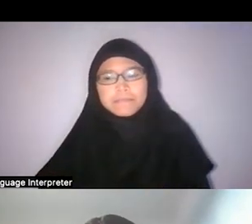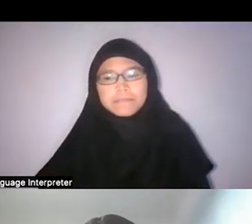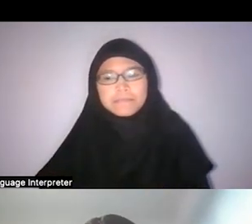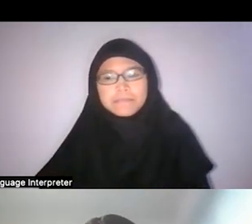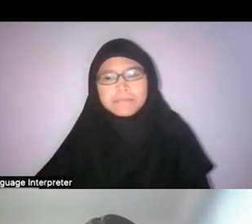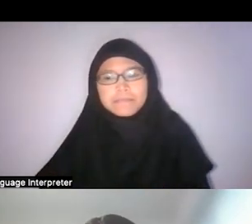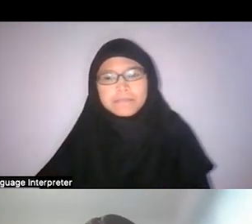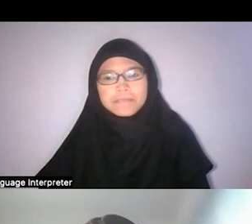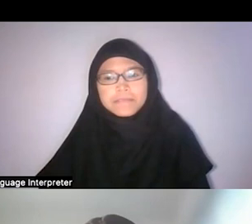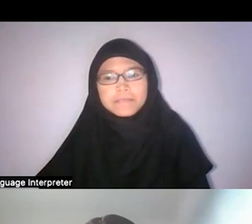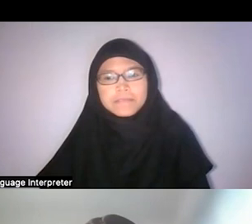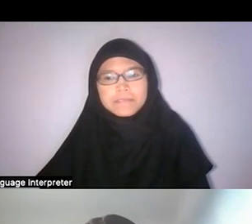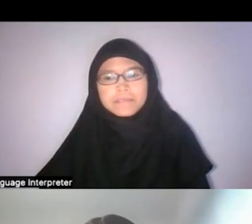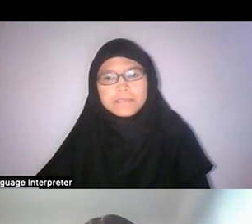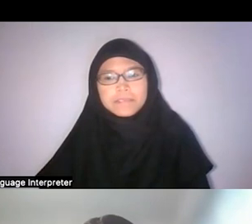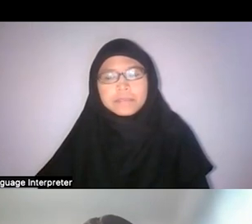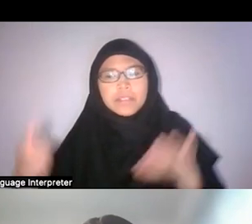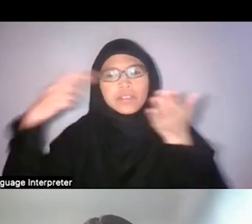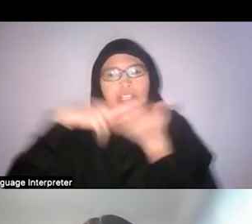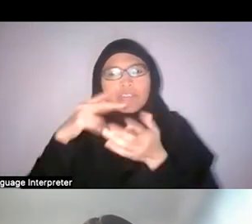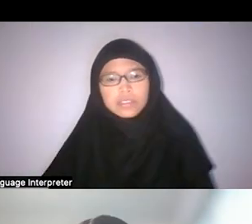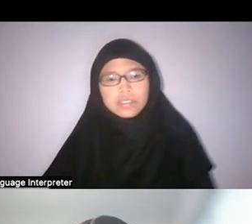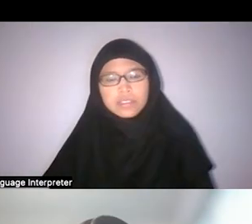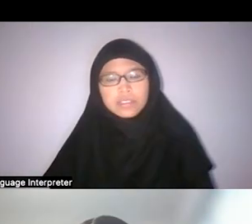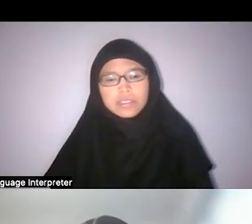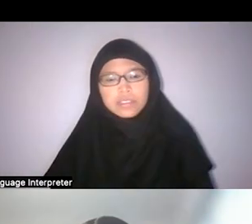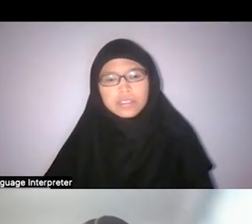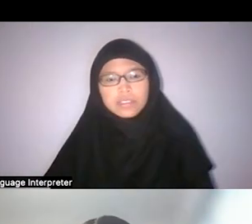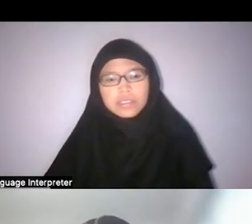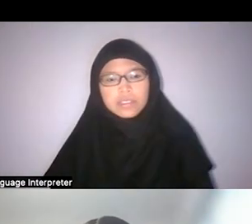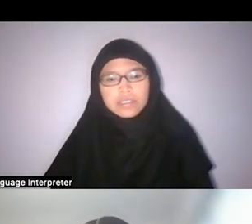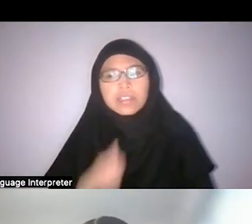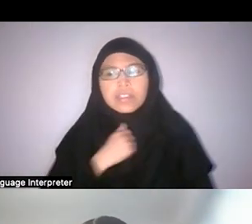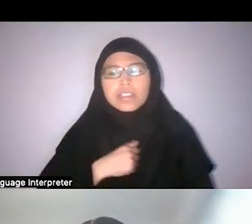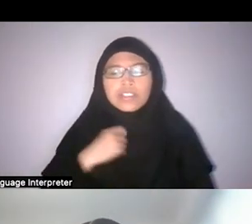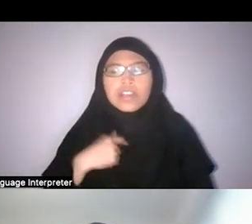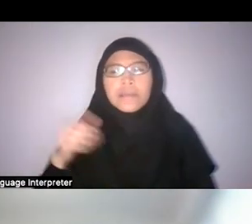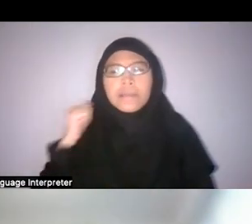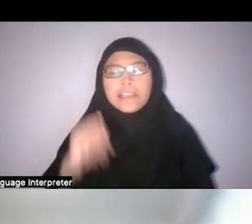Could you rephrase that question again? Faris: Sorry, okay I’m back.